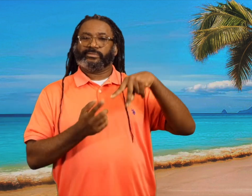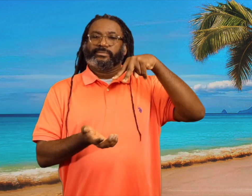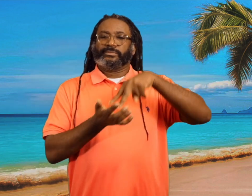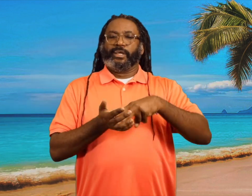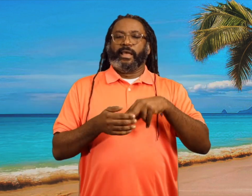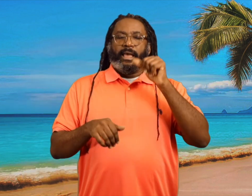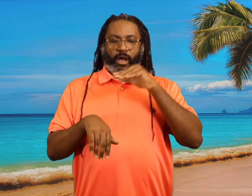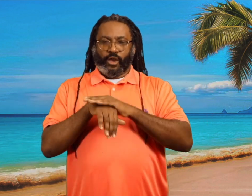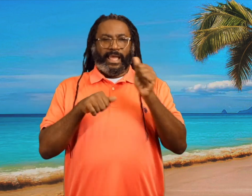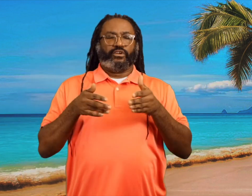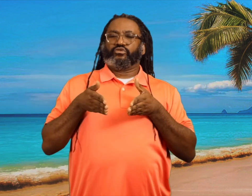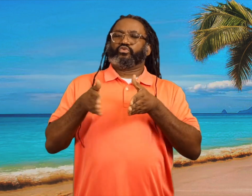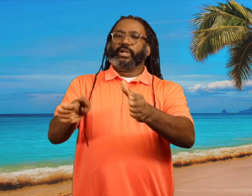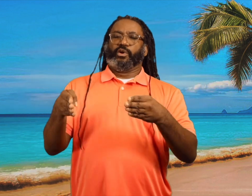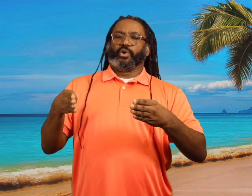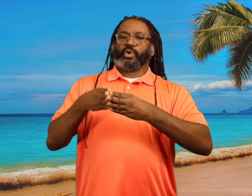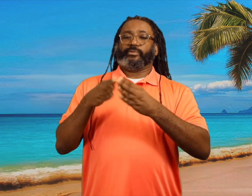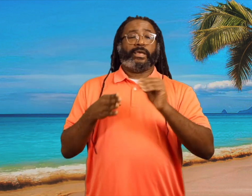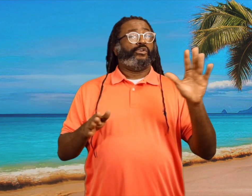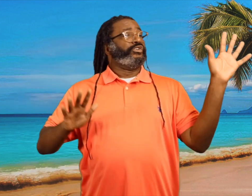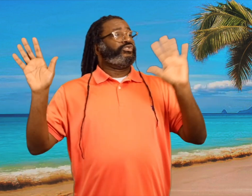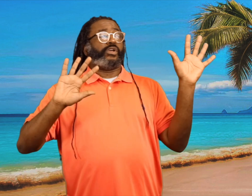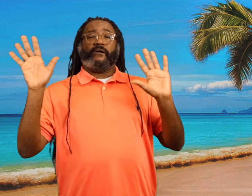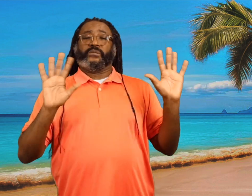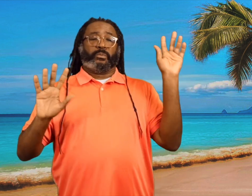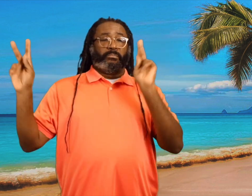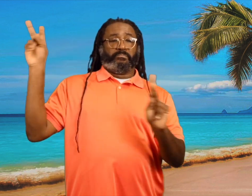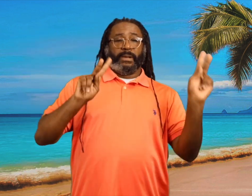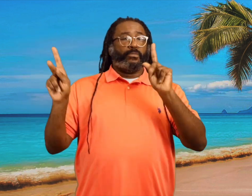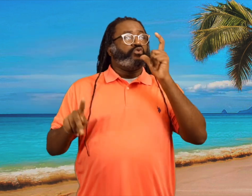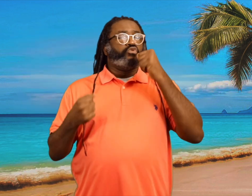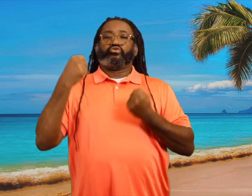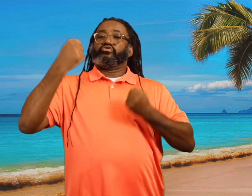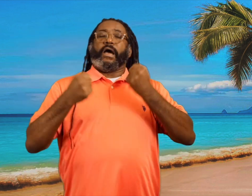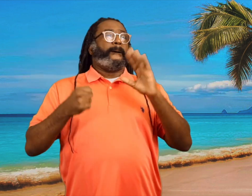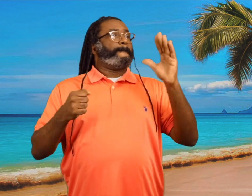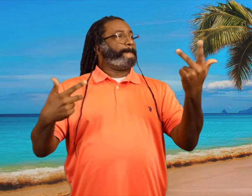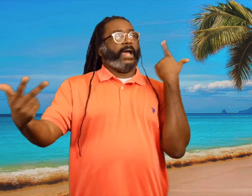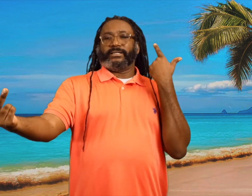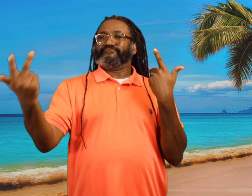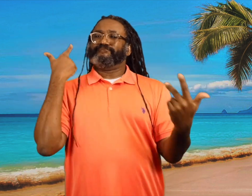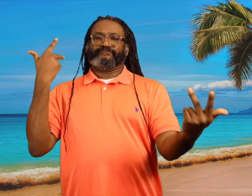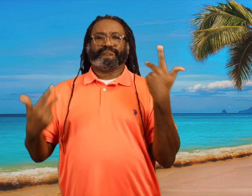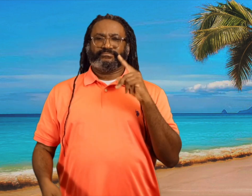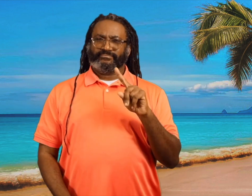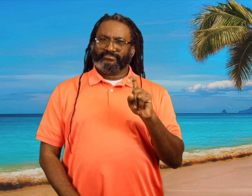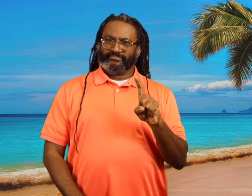to stand on a street corner and wave at people passing by?